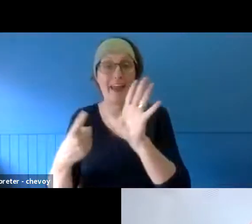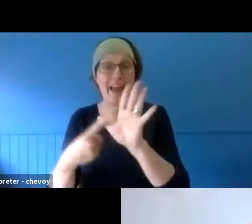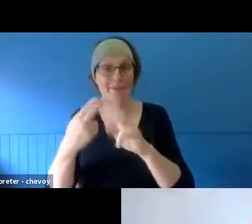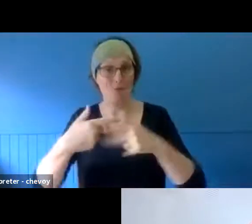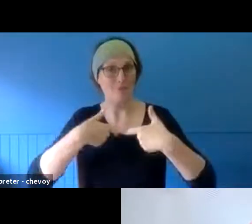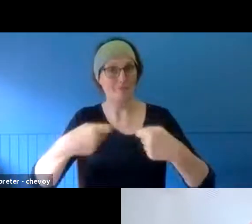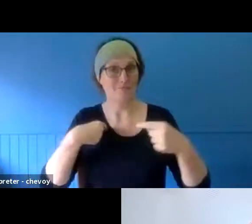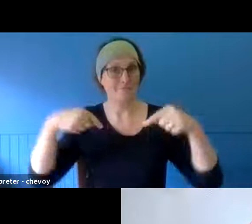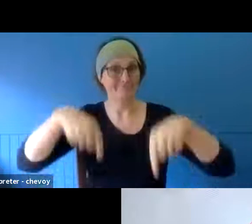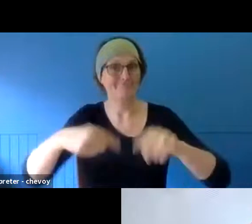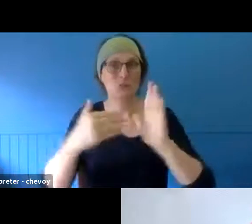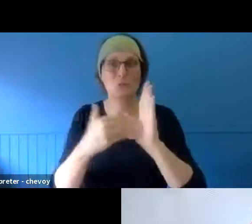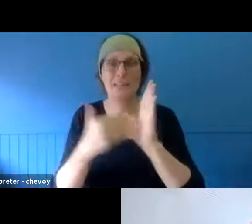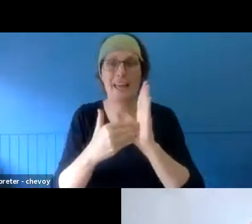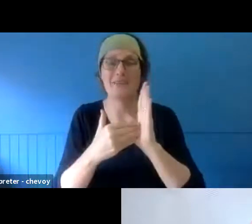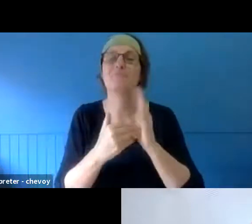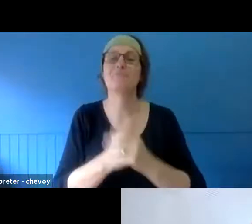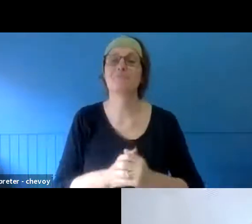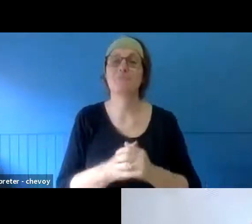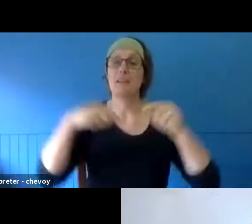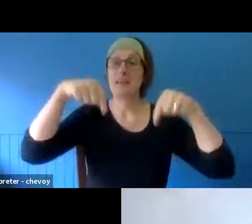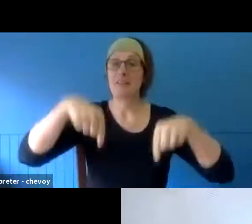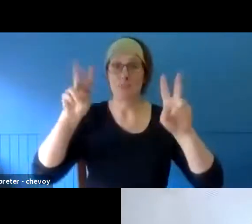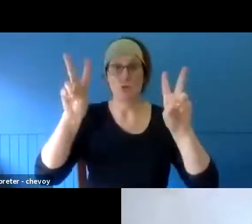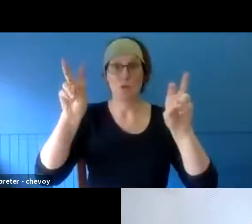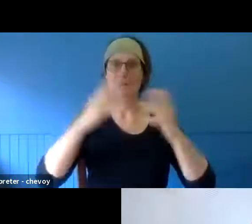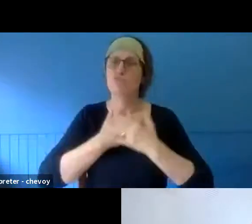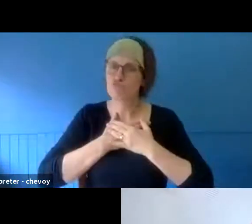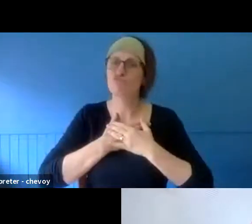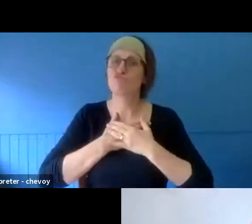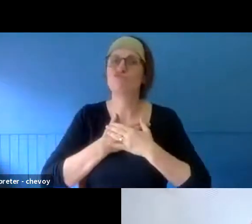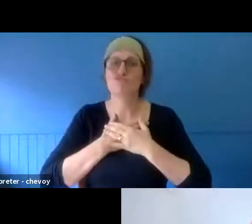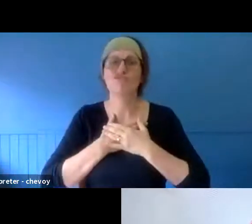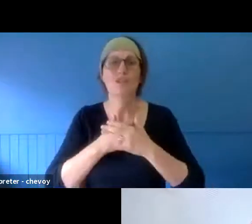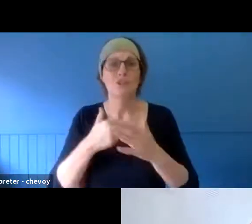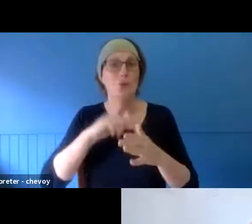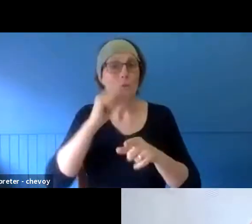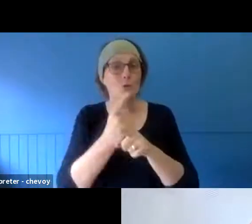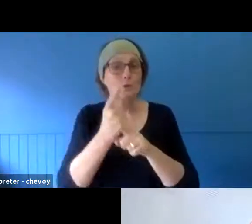close to my heart, and what we're going to cover today is the